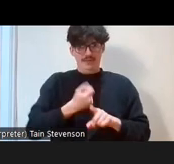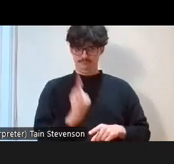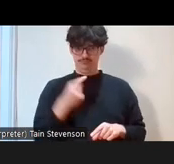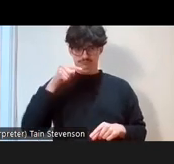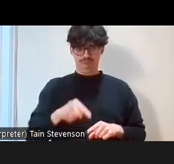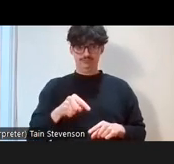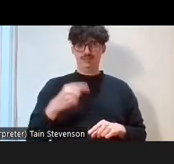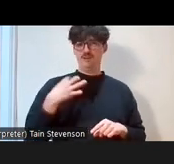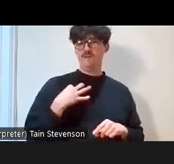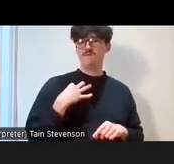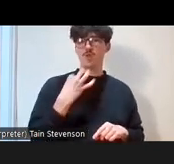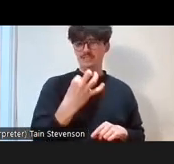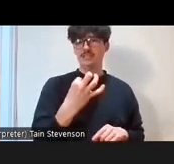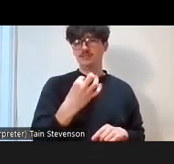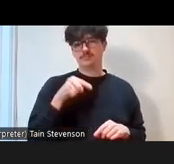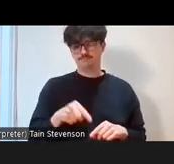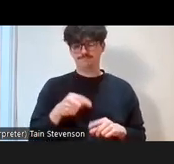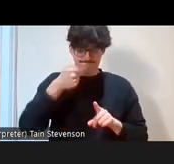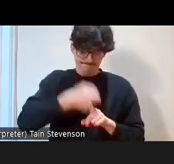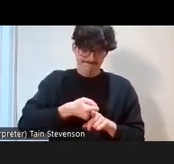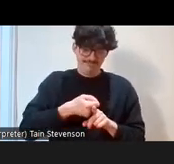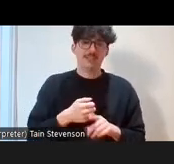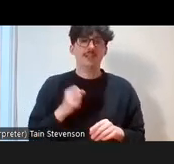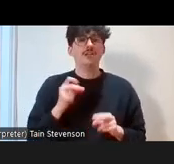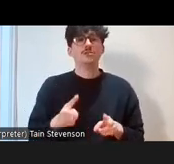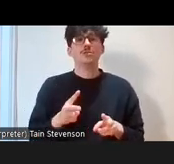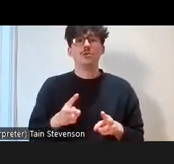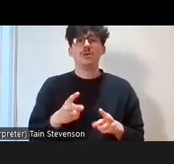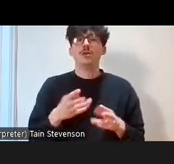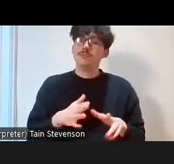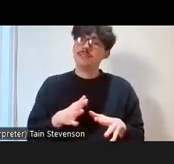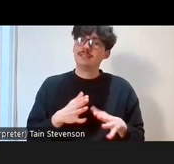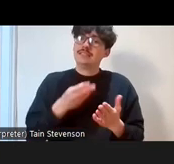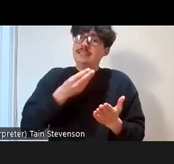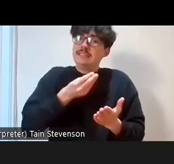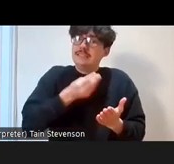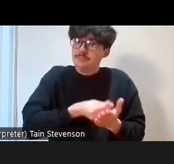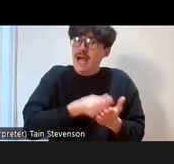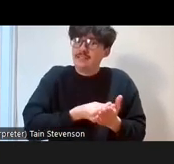the data is showing us we have an increased demand for volunteer services, but volunteer numbers